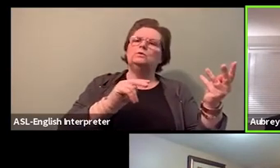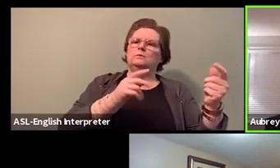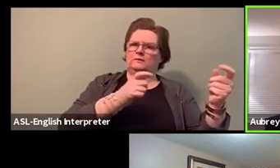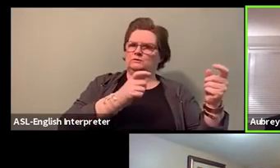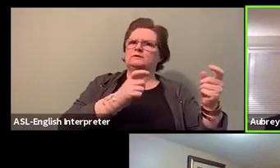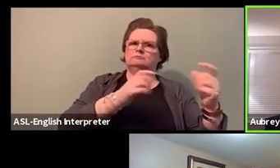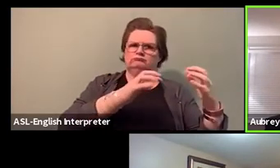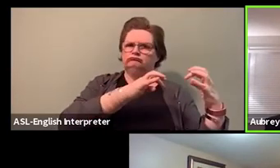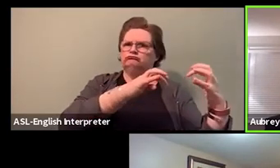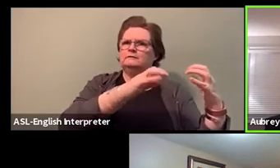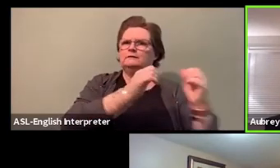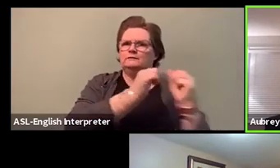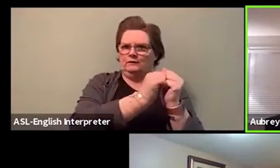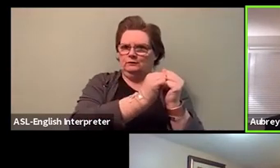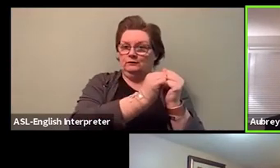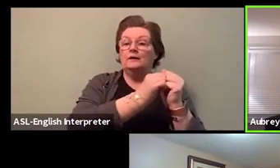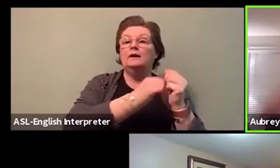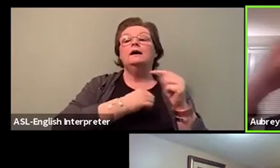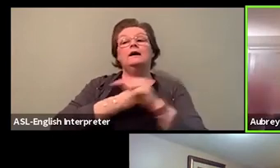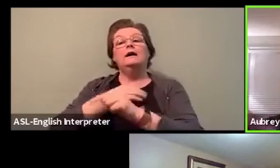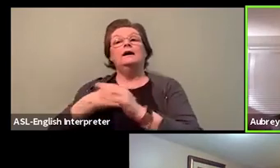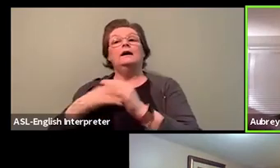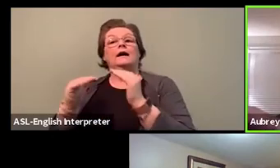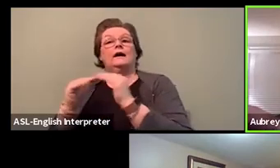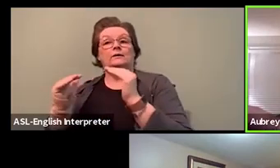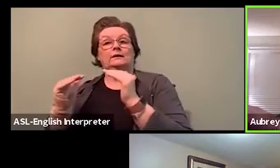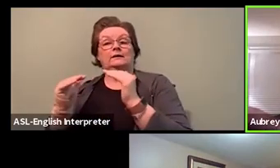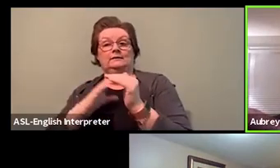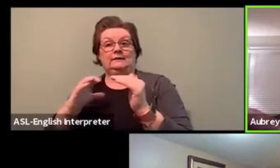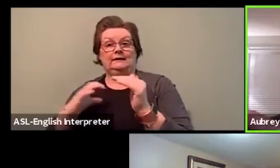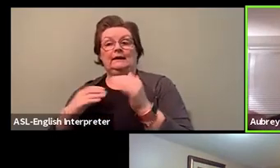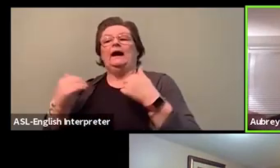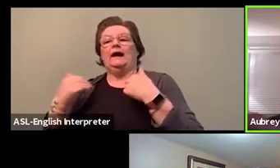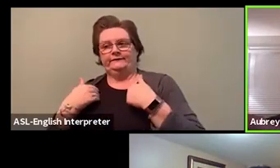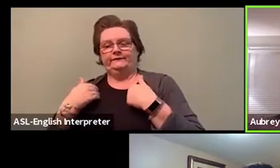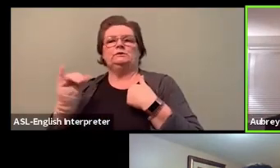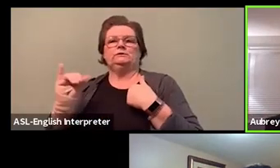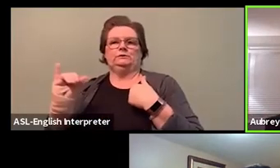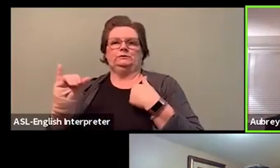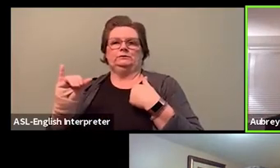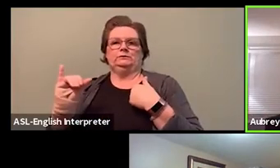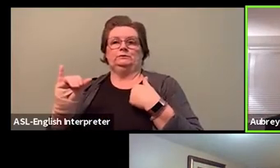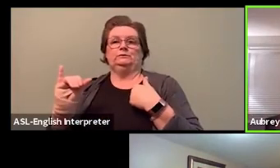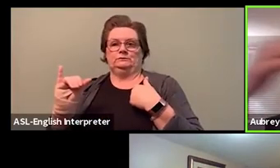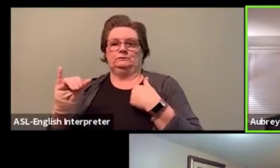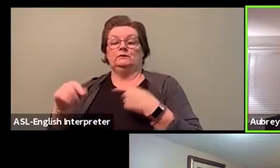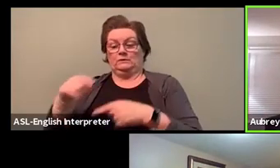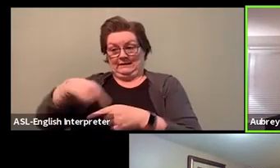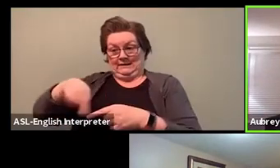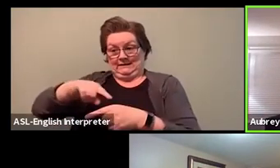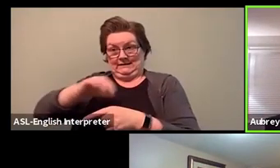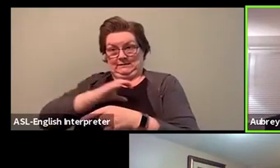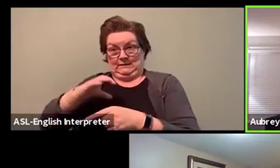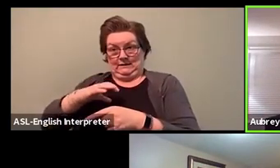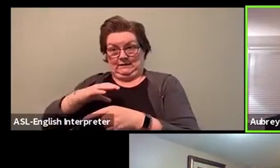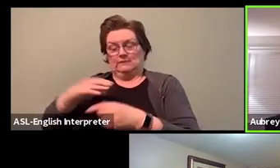and we elect the people who are going to sit on that union management committee. Any information from that committee,